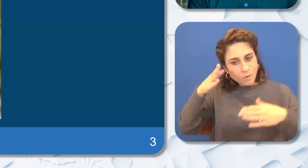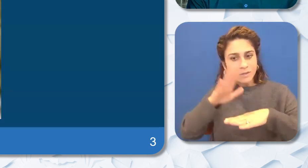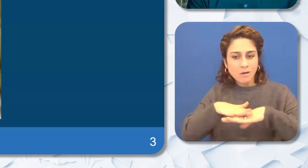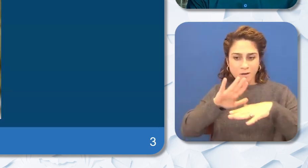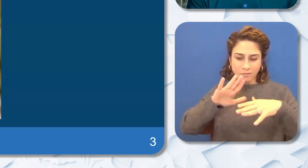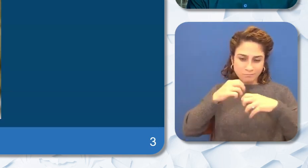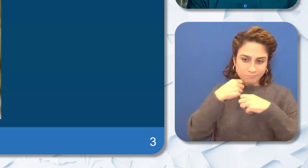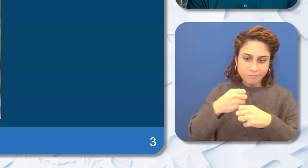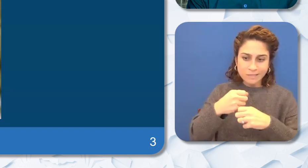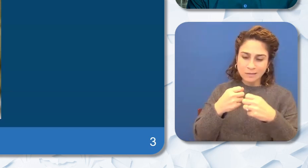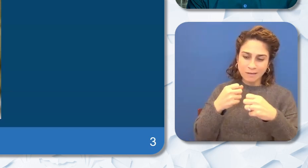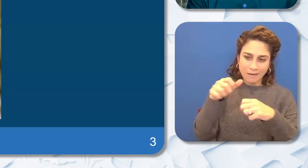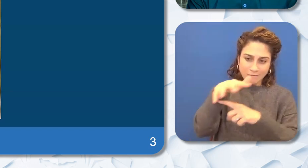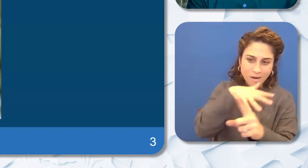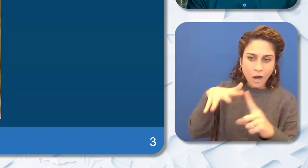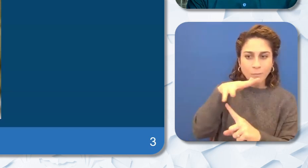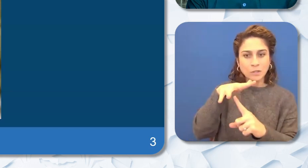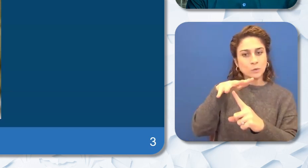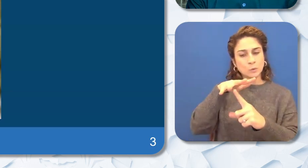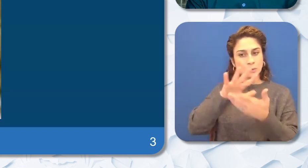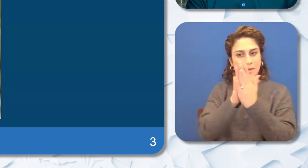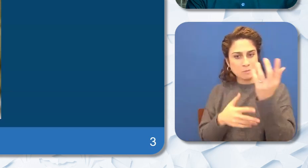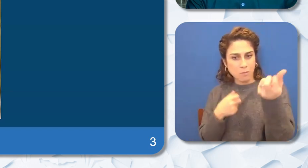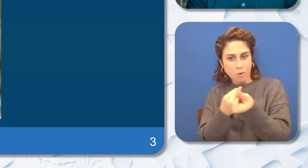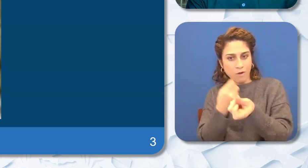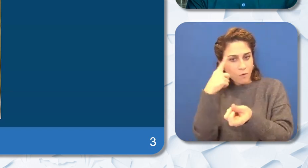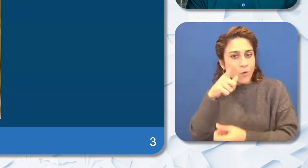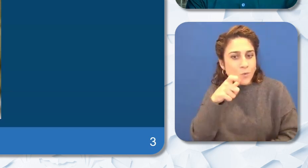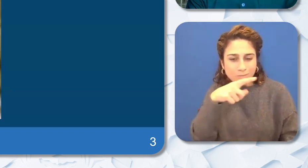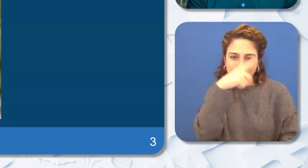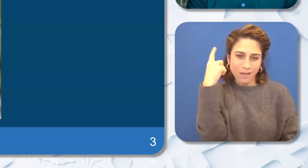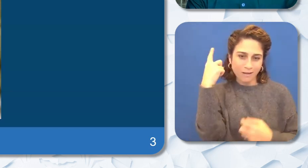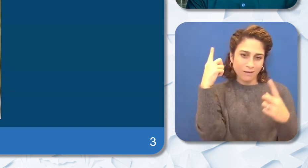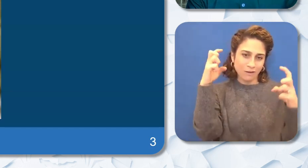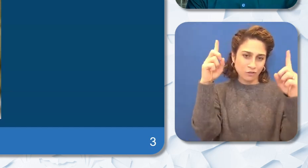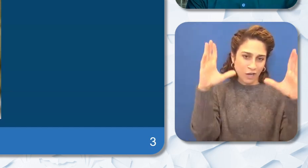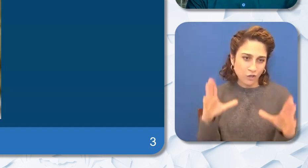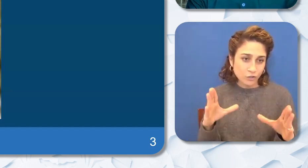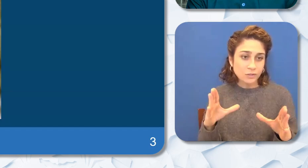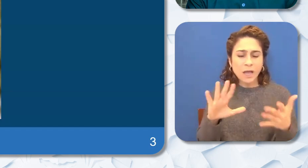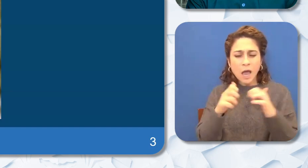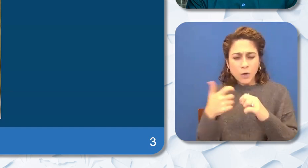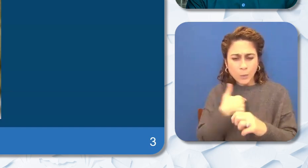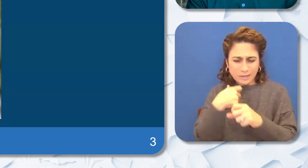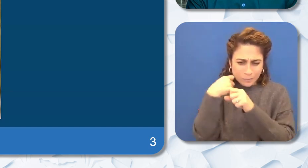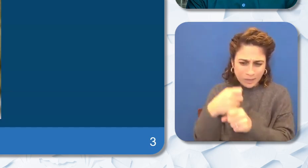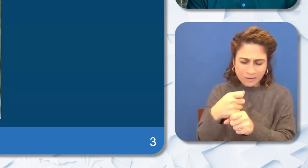our Black educators. Creating these authentically supportive environments will not only recruit more